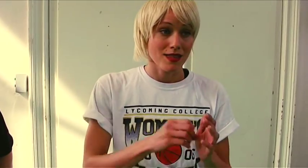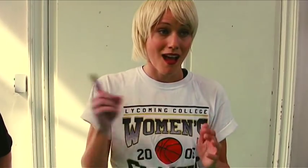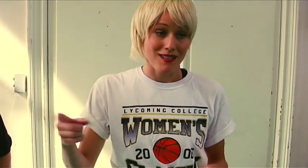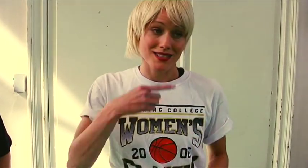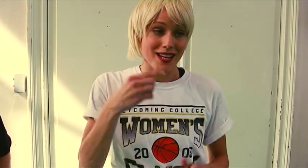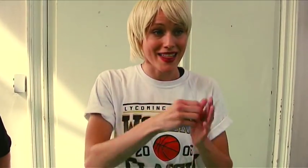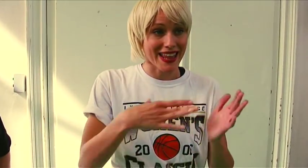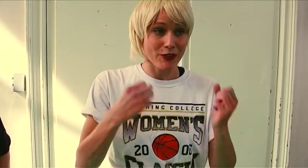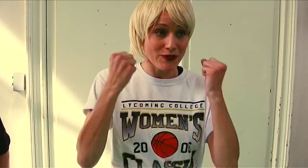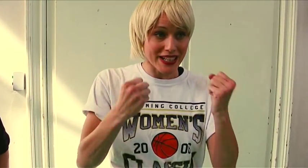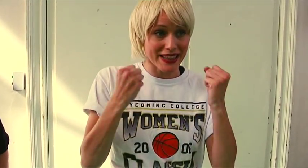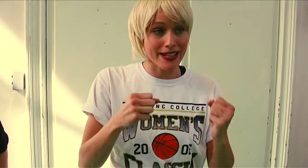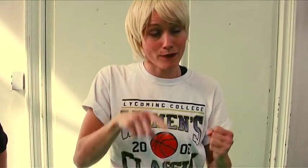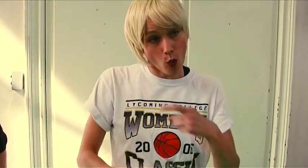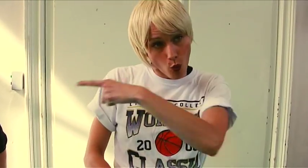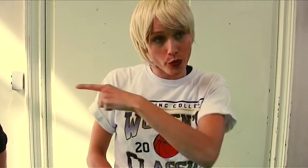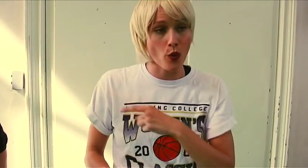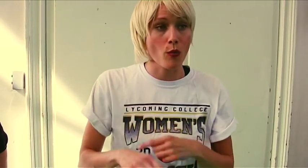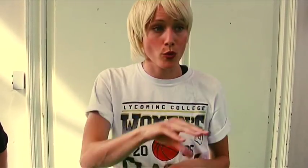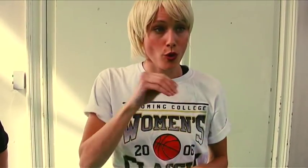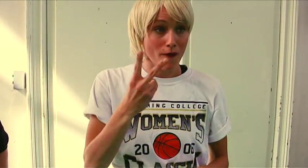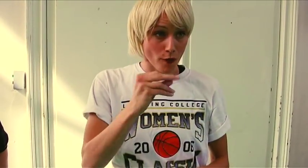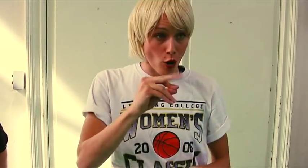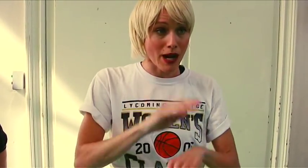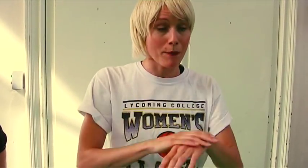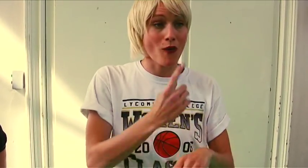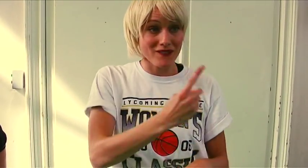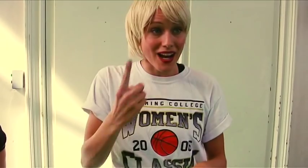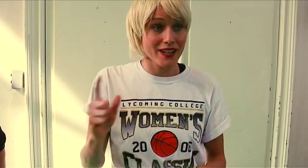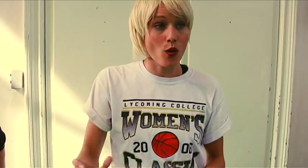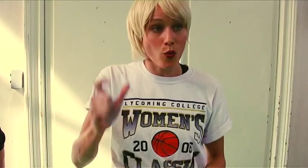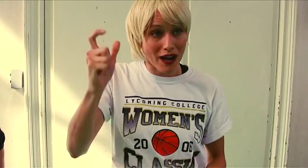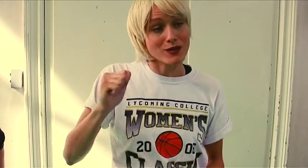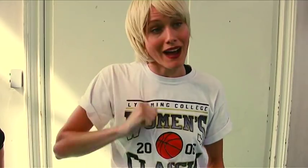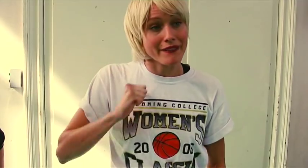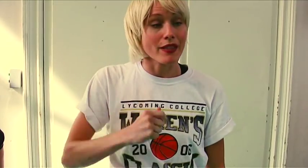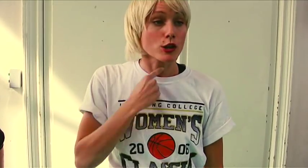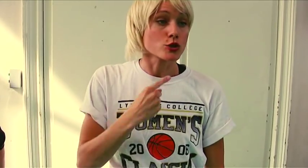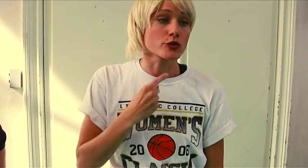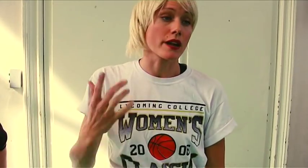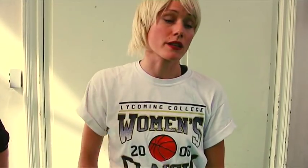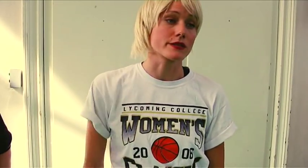He says it's important for him to grab every chance to use the voice.